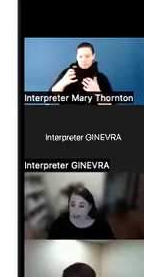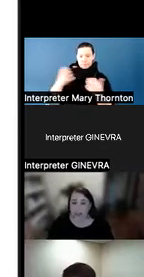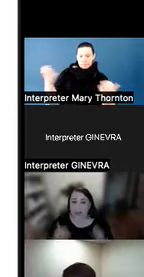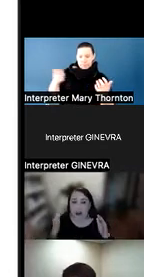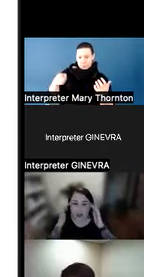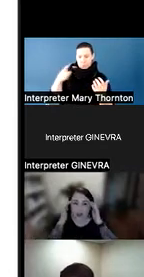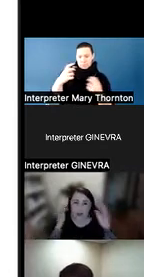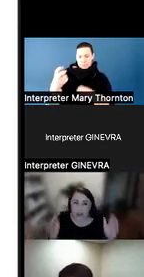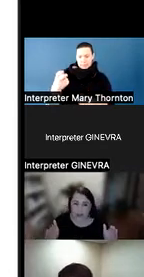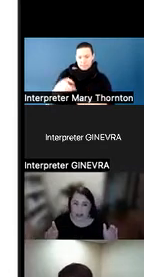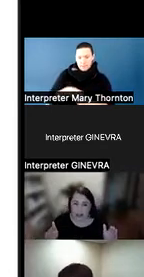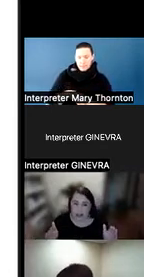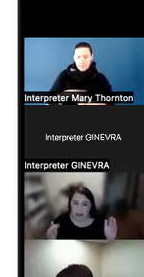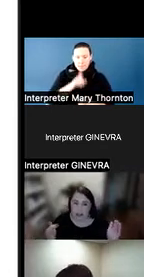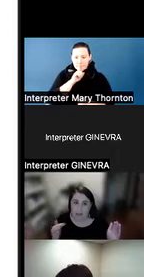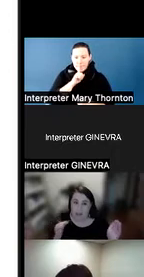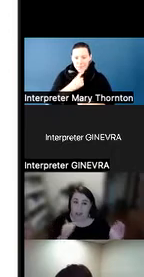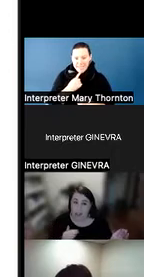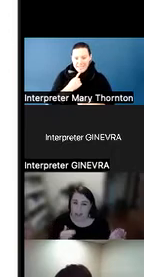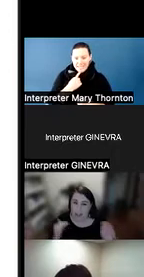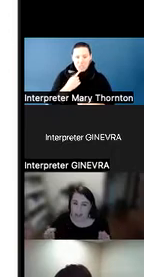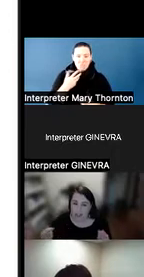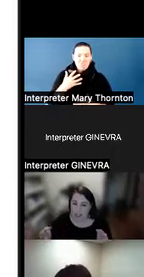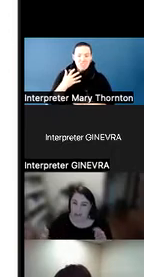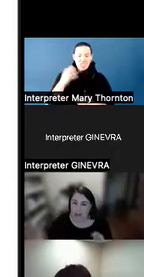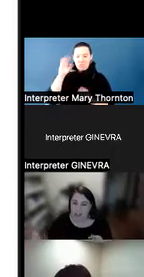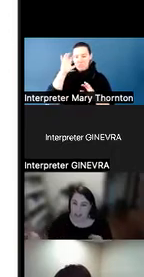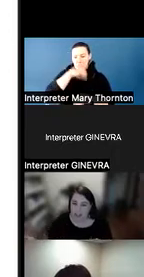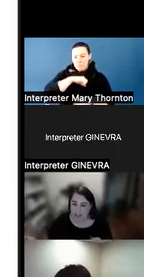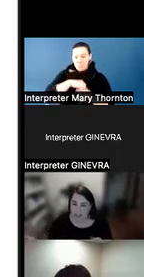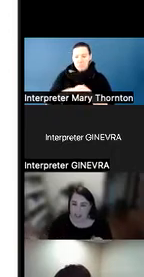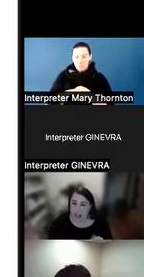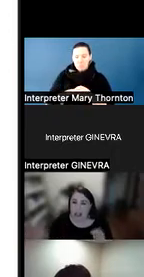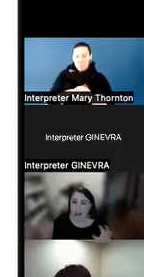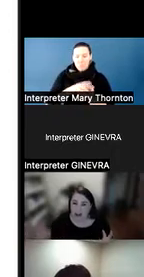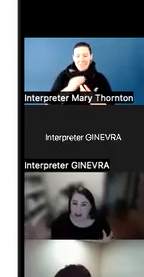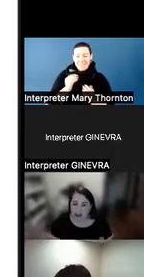So when we think about being clear and concise with our expectations, It also means